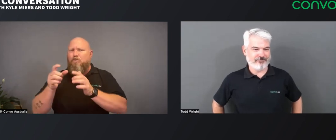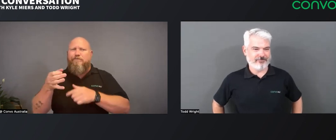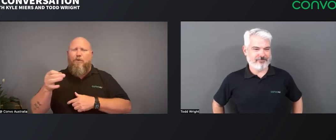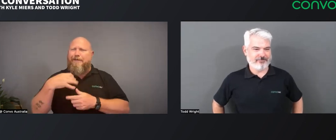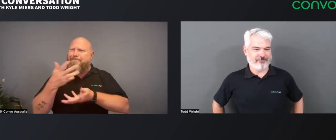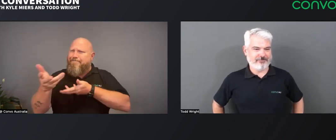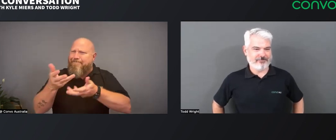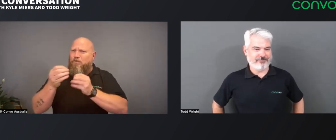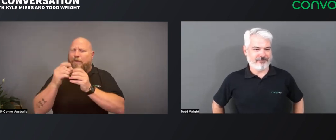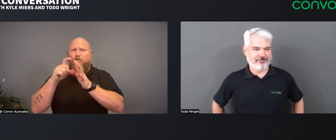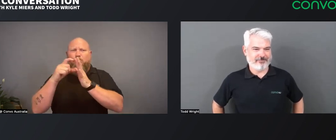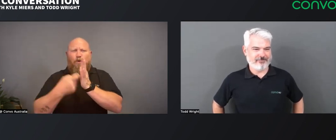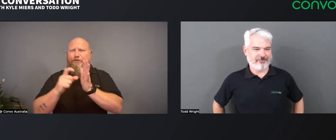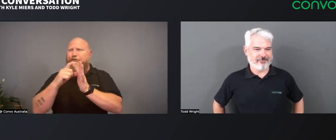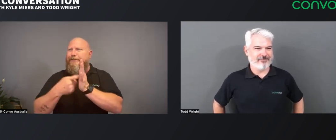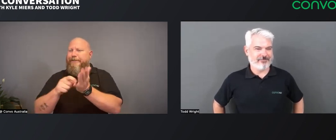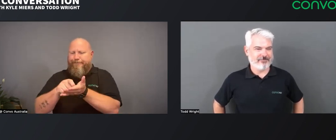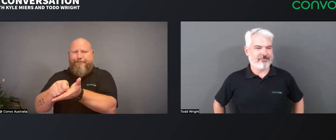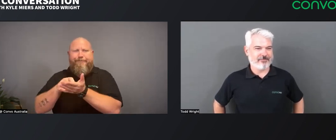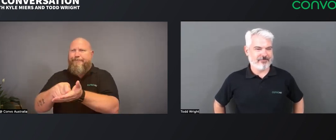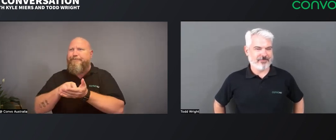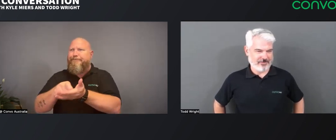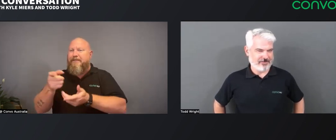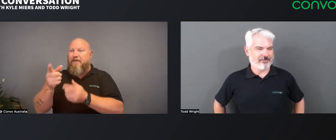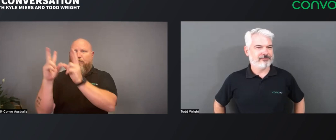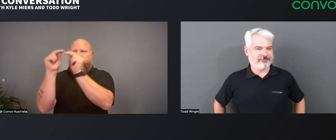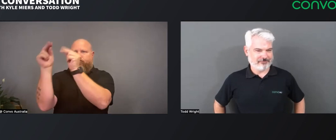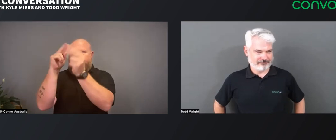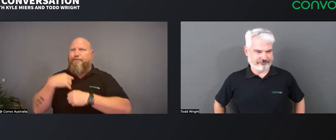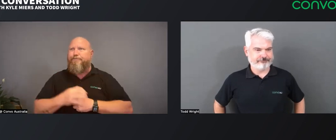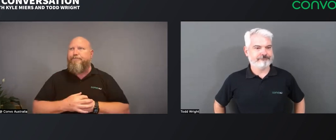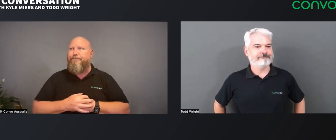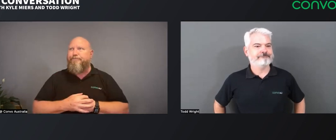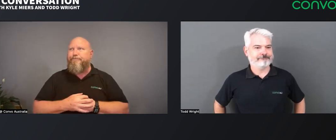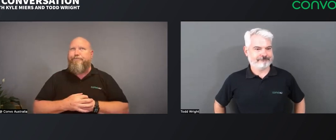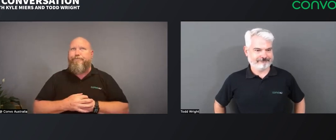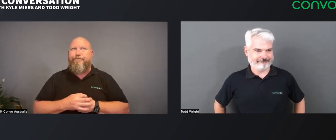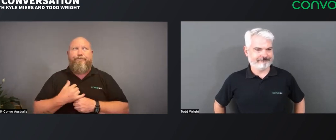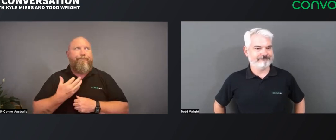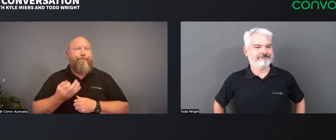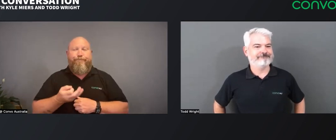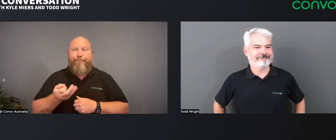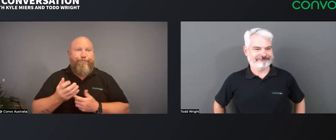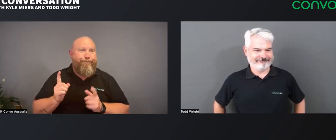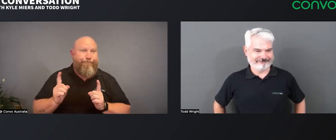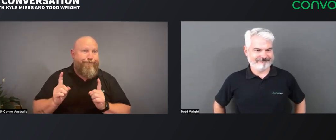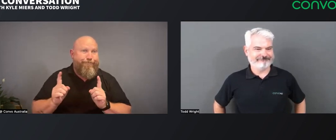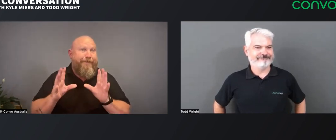The vet would communicate with me with pen and paper. Then he would talk to the vet nurses and other staff while I waited,